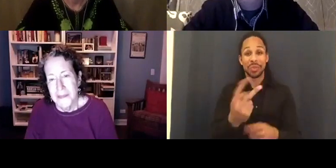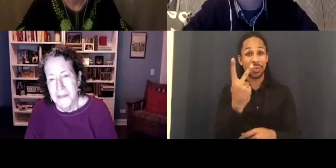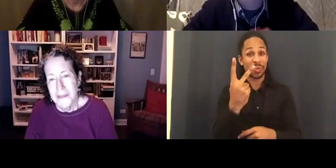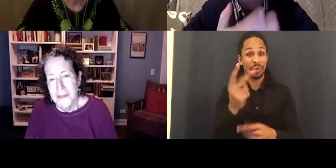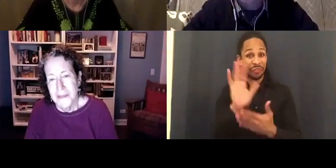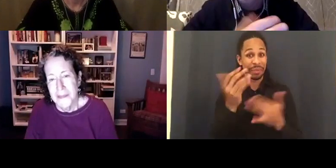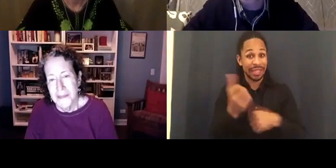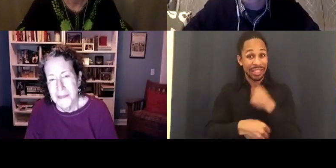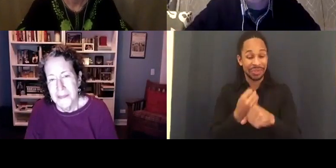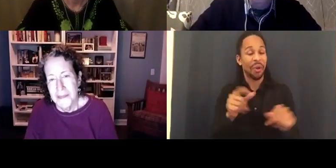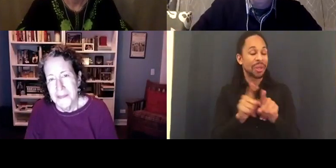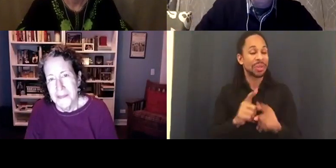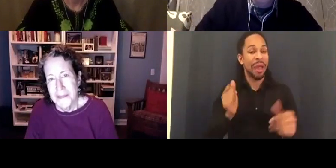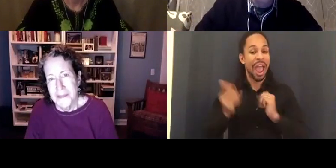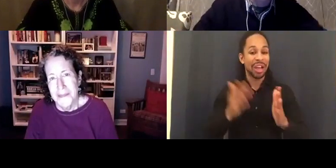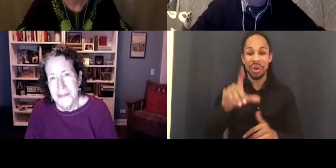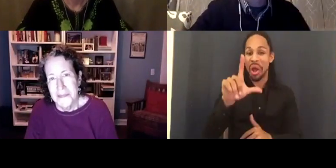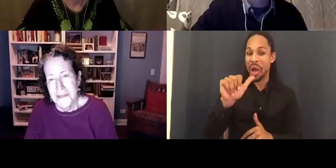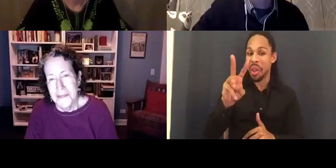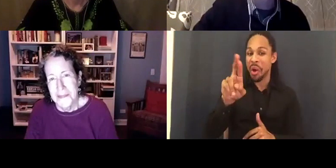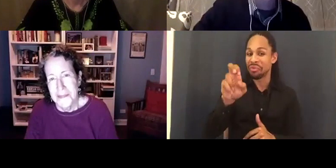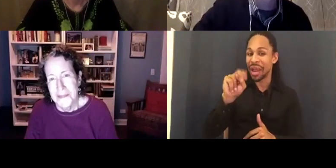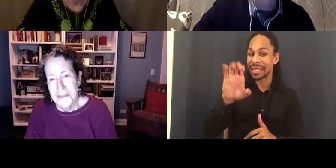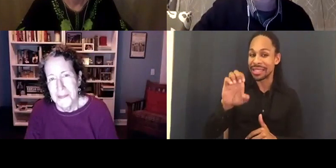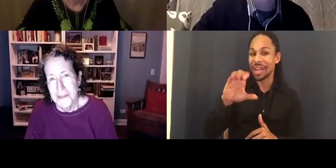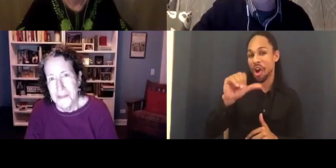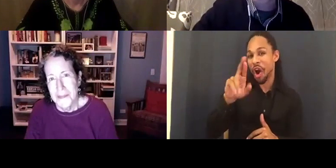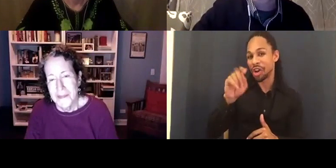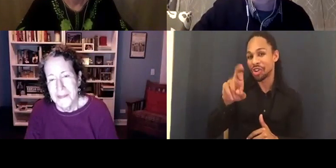Our good friend Lawrence Carter-Long. I'm going to hand things over to